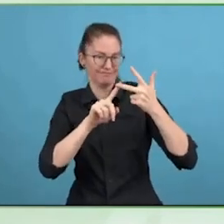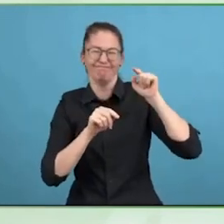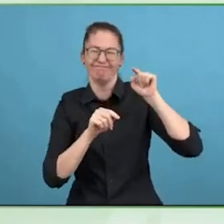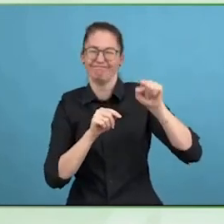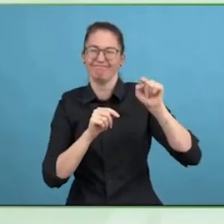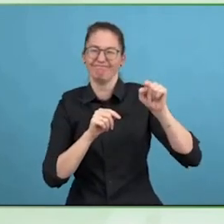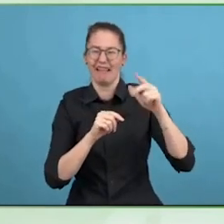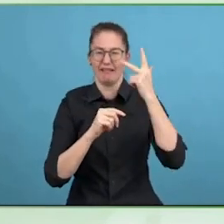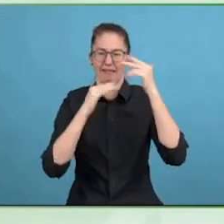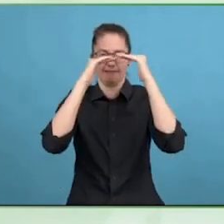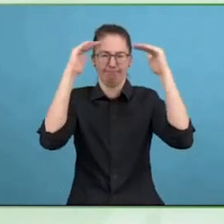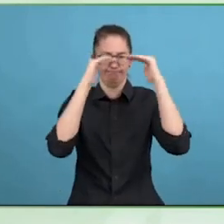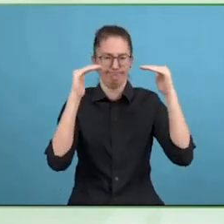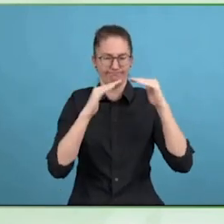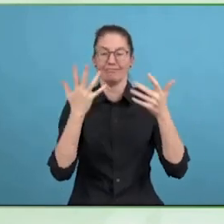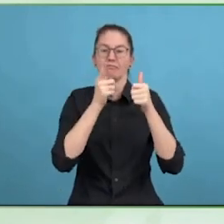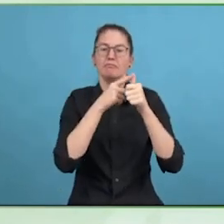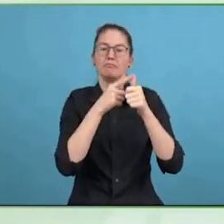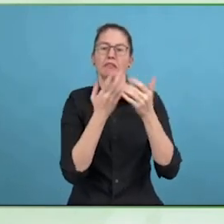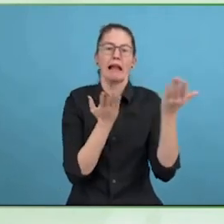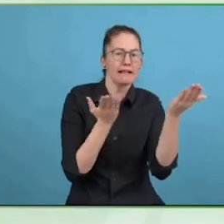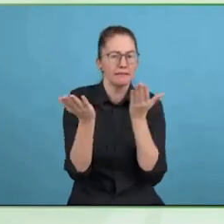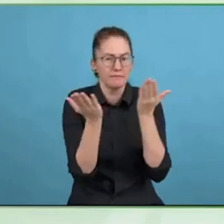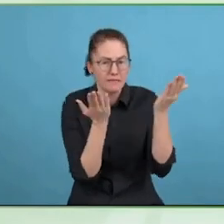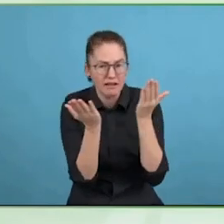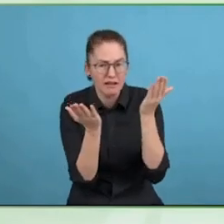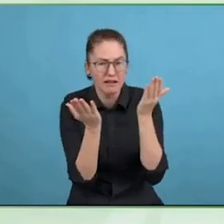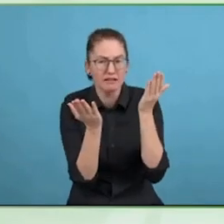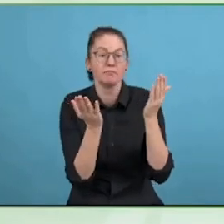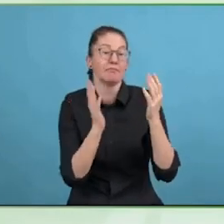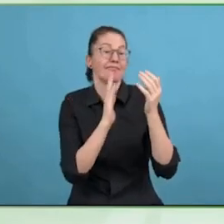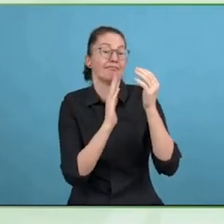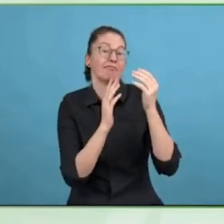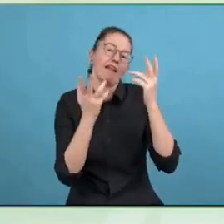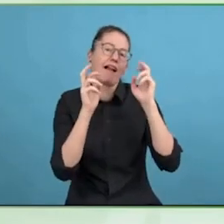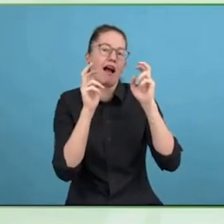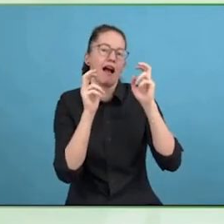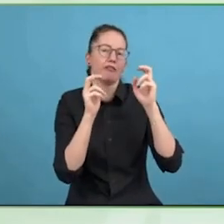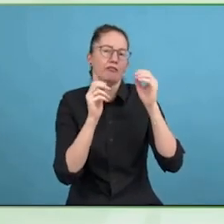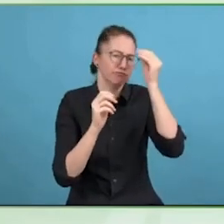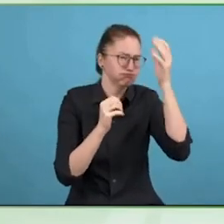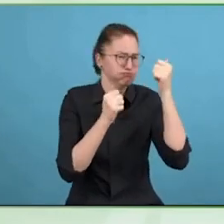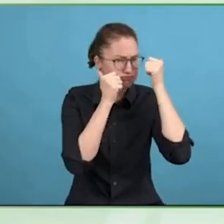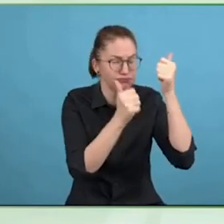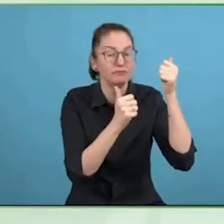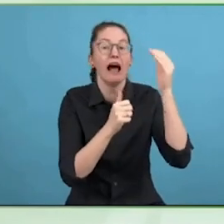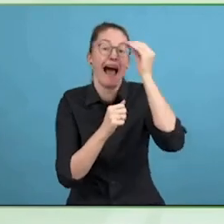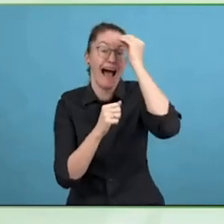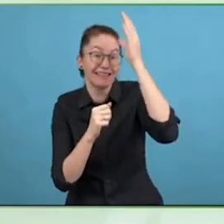We have membership at around 5000.